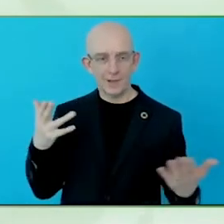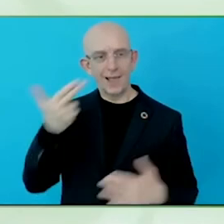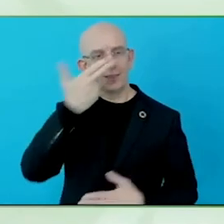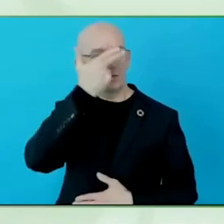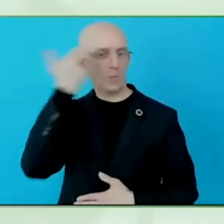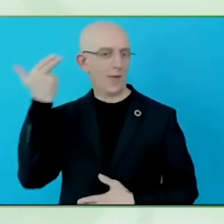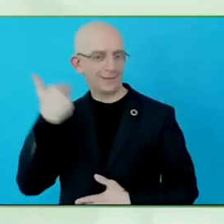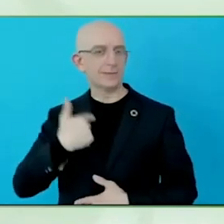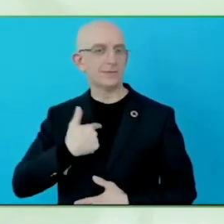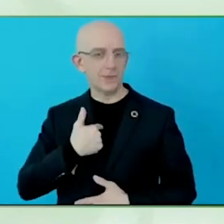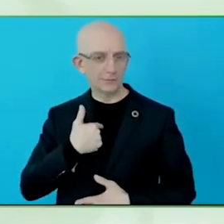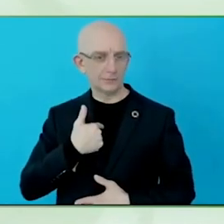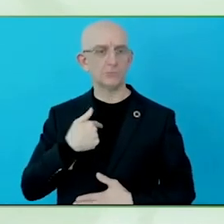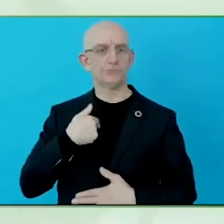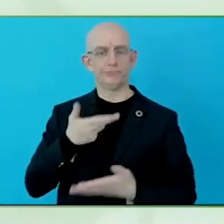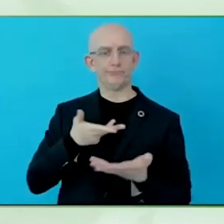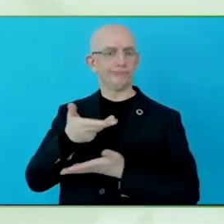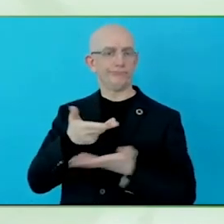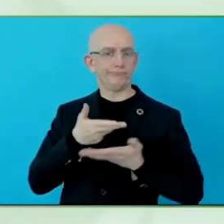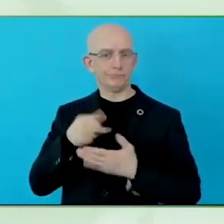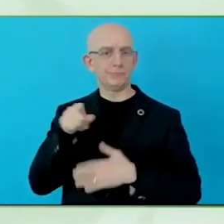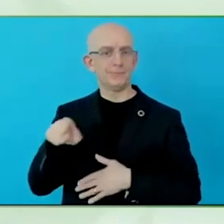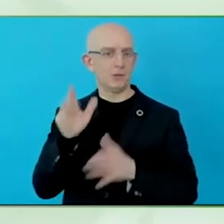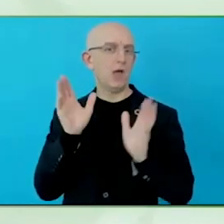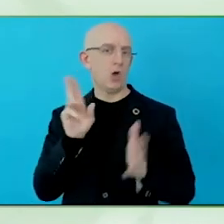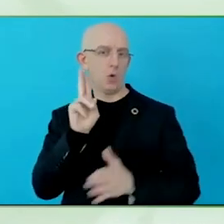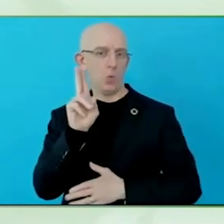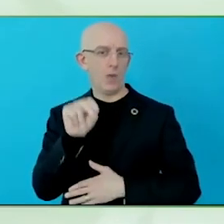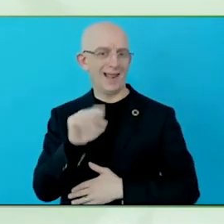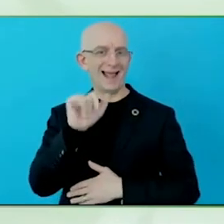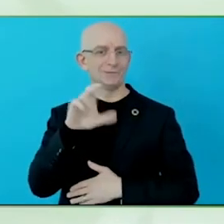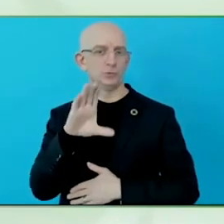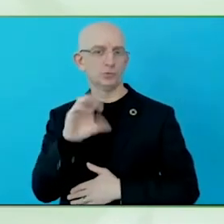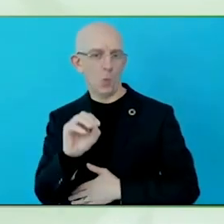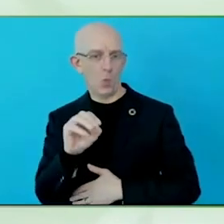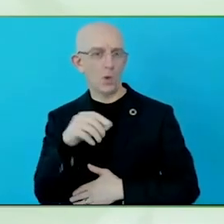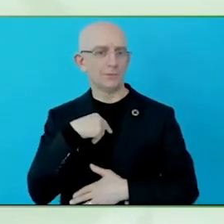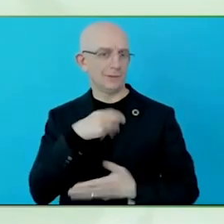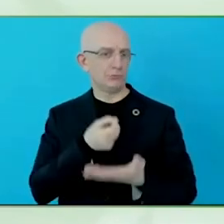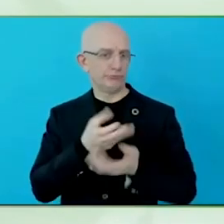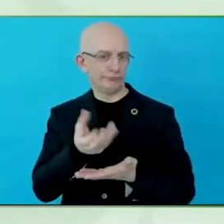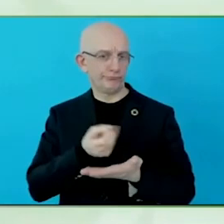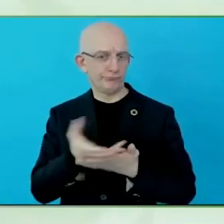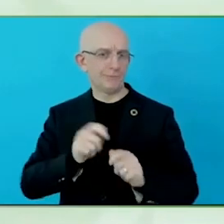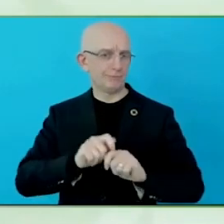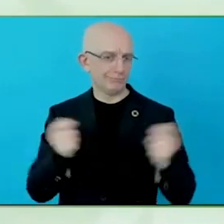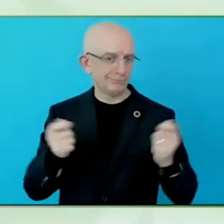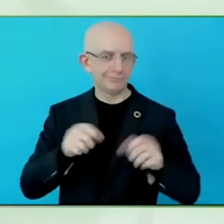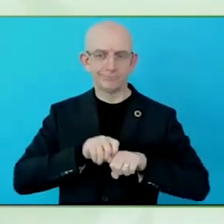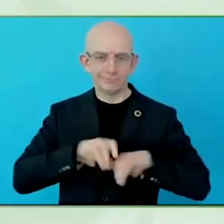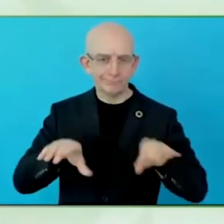It will actually be our second discussion, since we had a nice one yesterday, and earlier on Zoom.